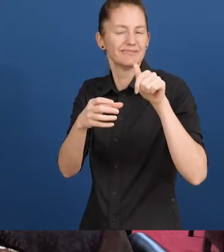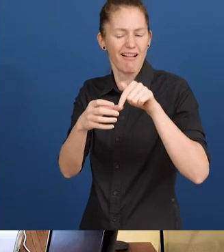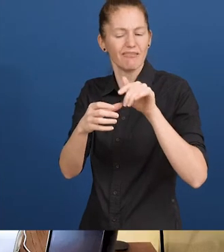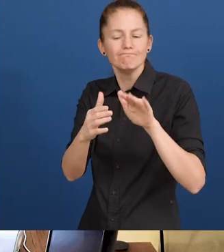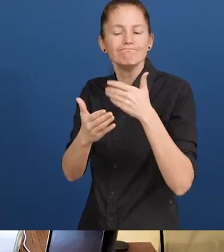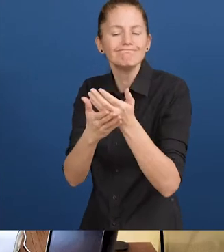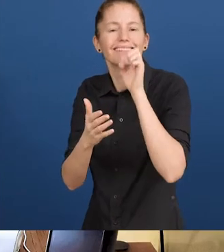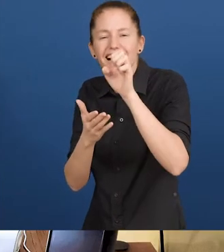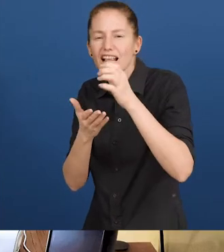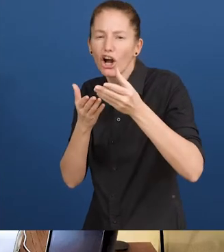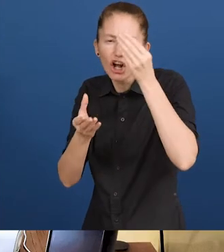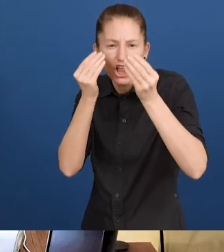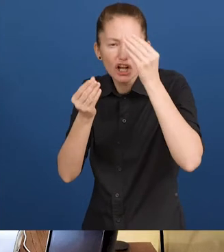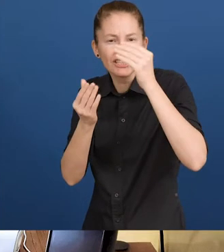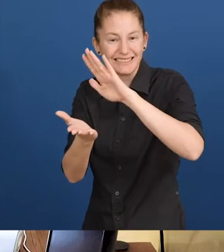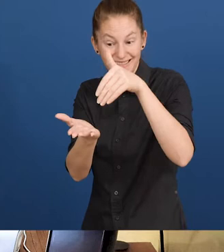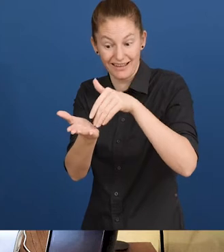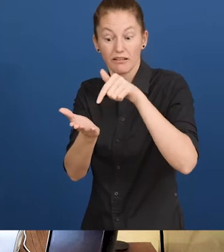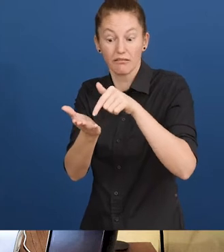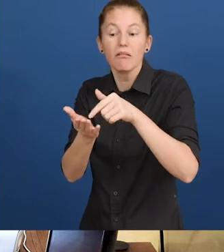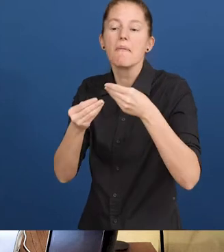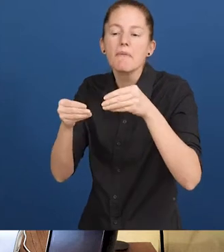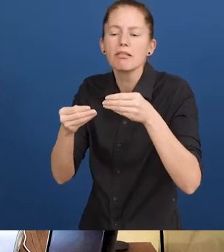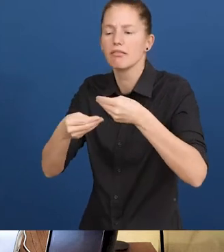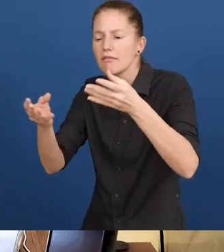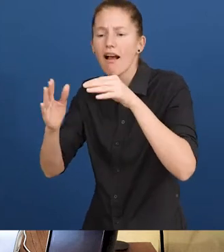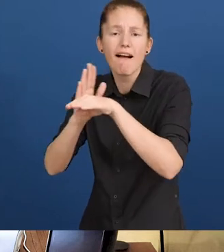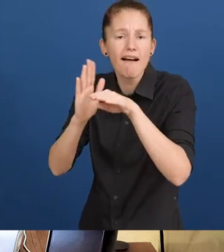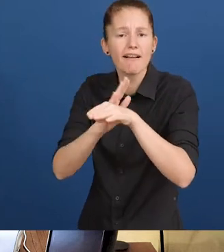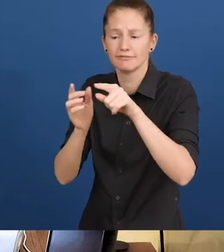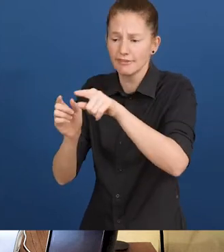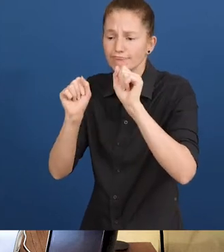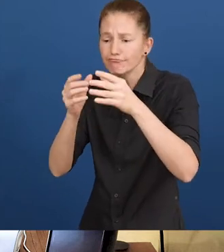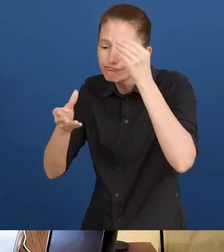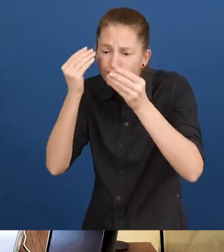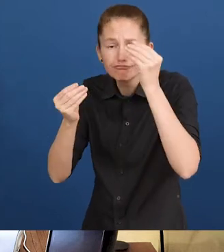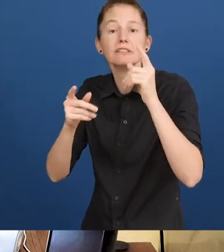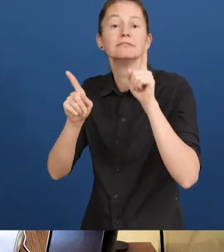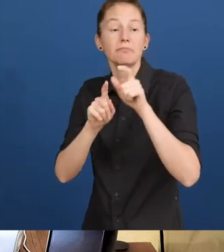accessible learning materials and volunteer support for students with visual impairments at